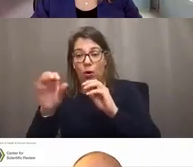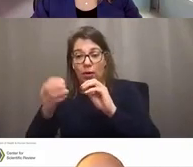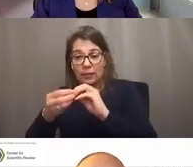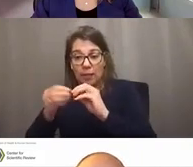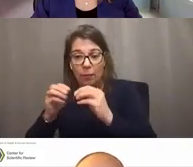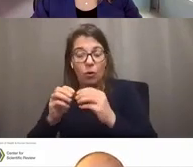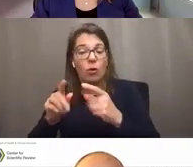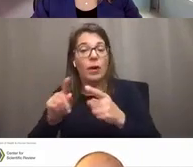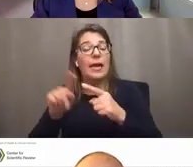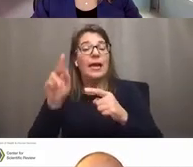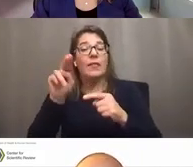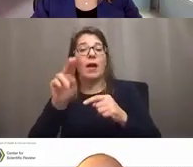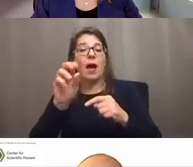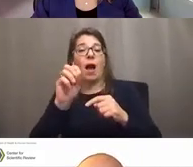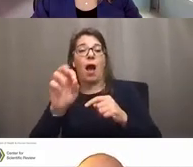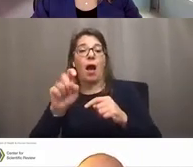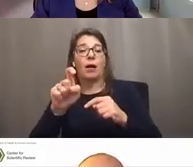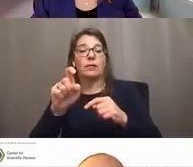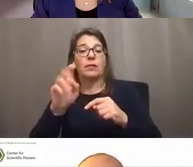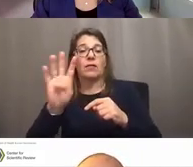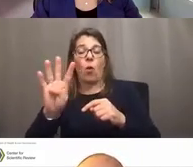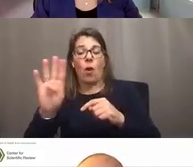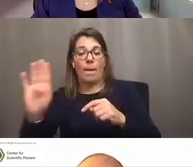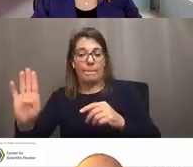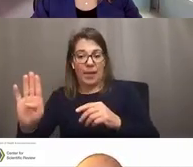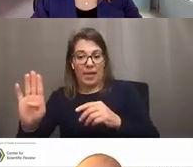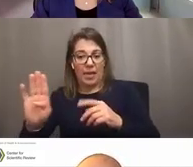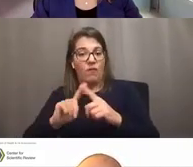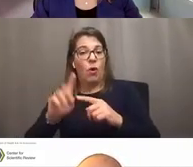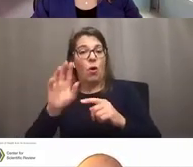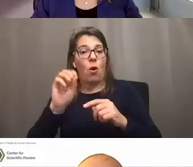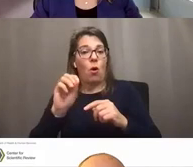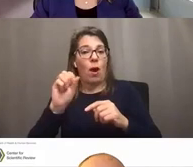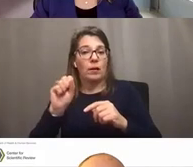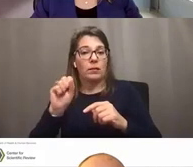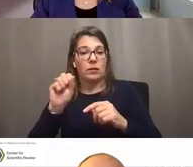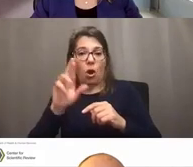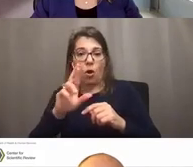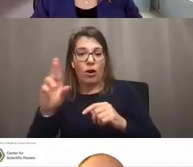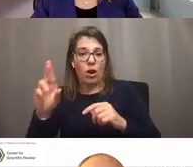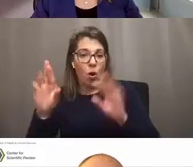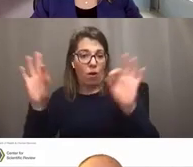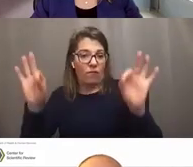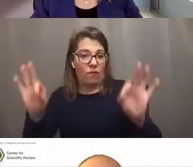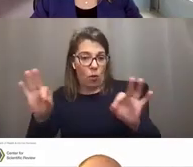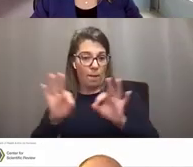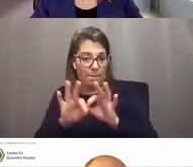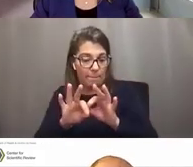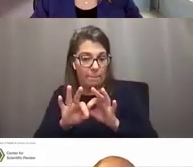or box 4B of the SF424 R&R form. Next slide, please.